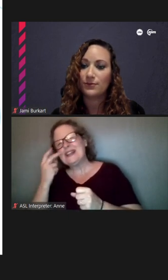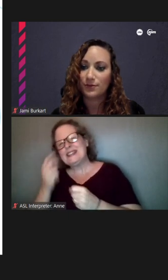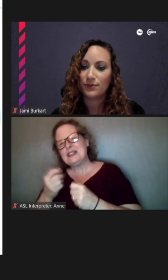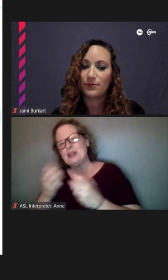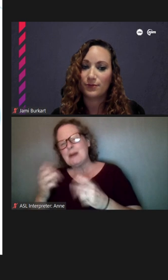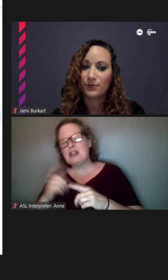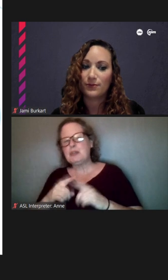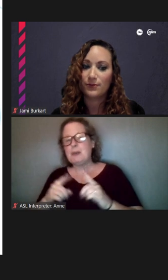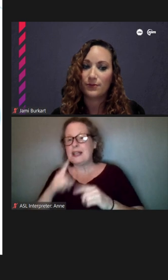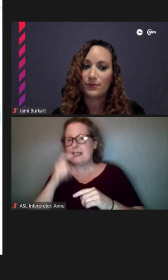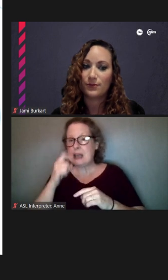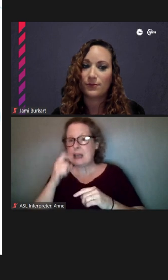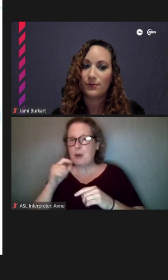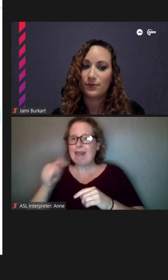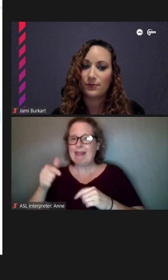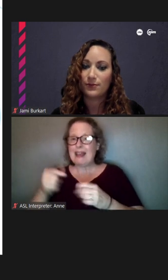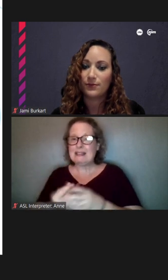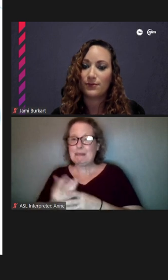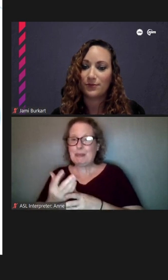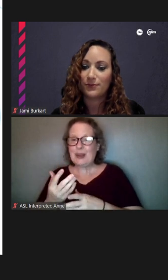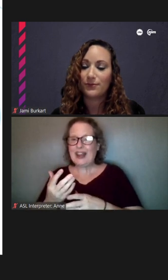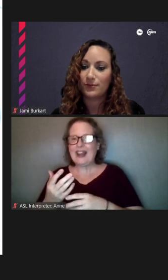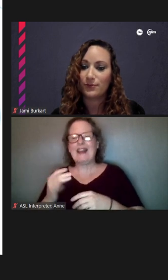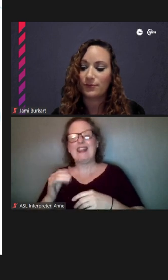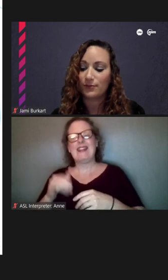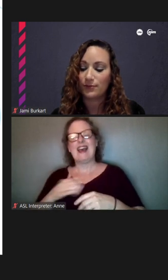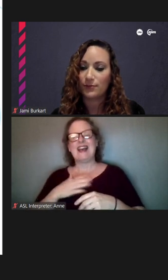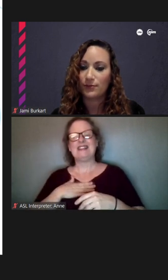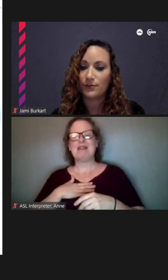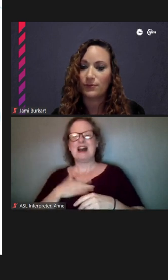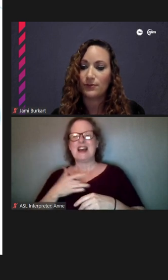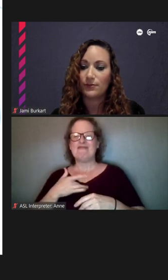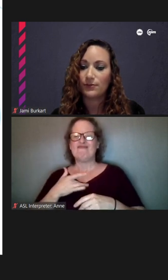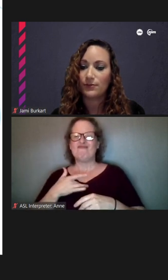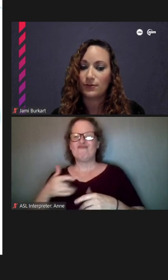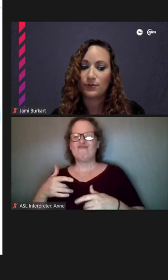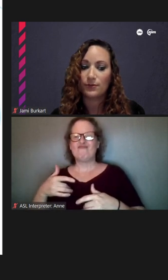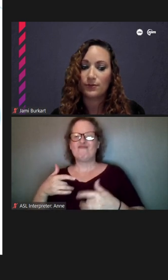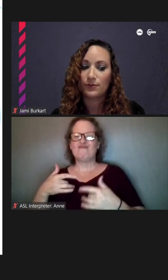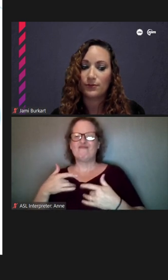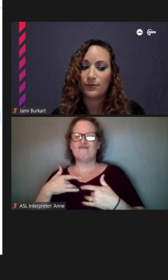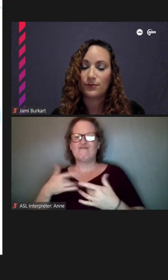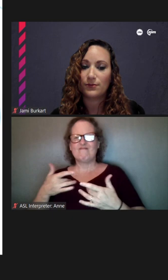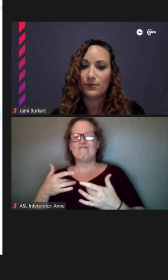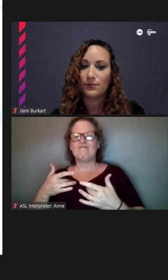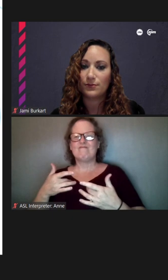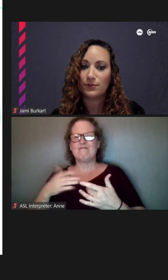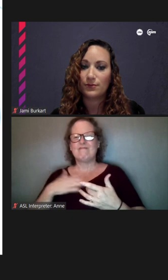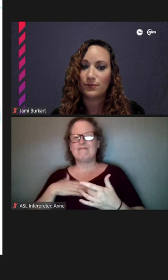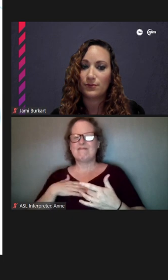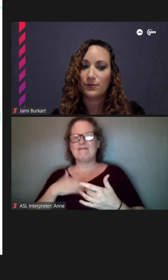late spring, that's kind of my been my feeling in my ambiance and my thoughts about Argyle.